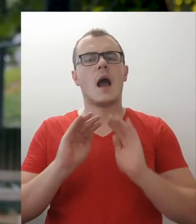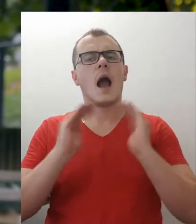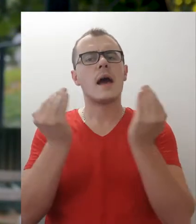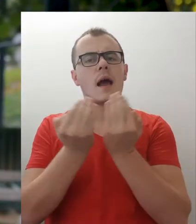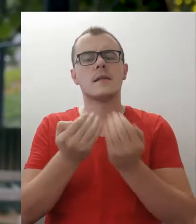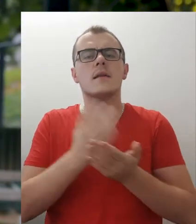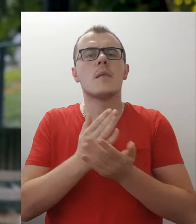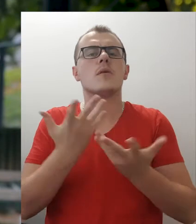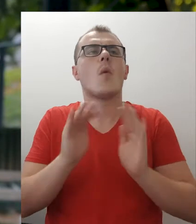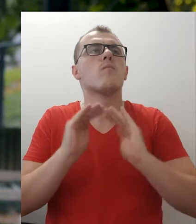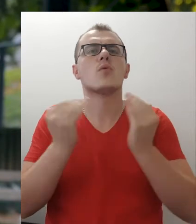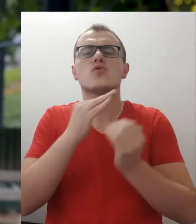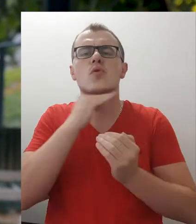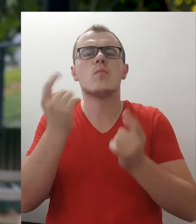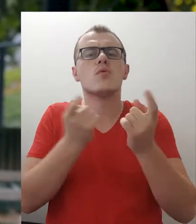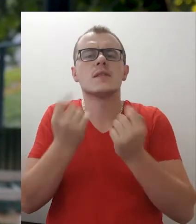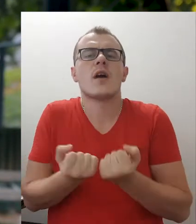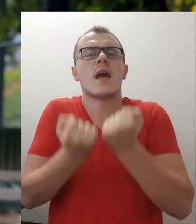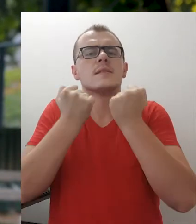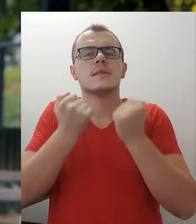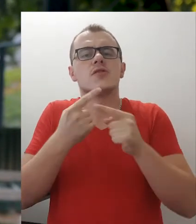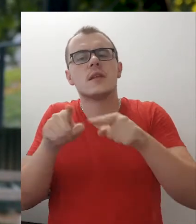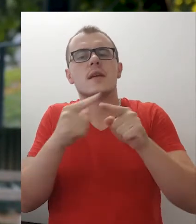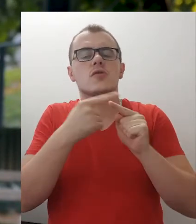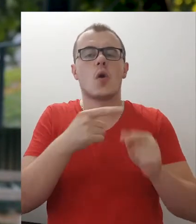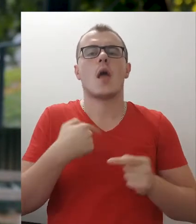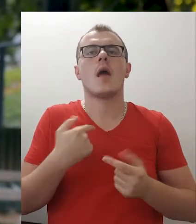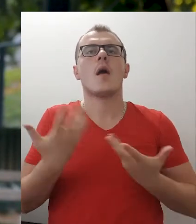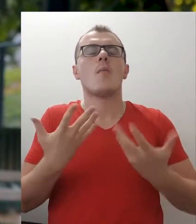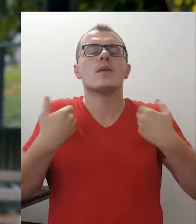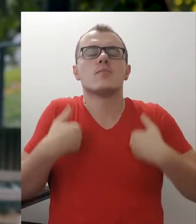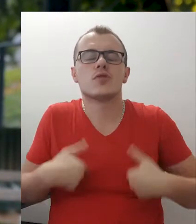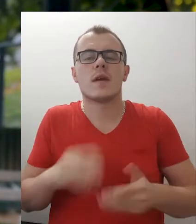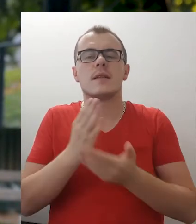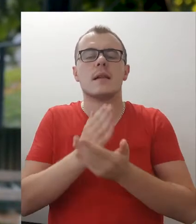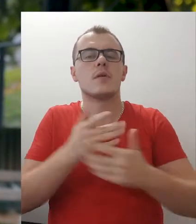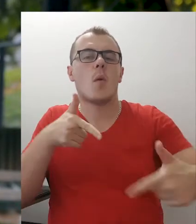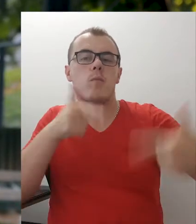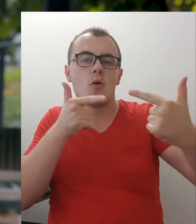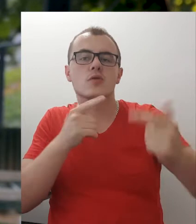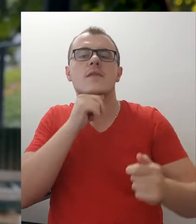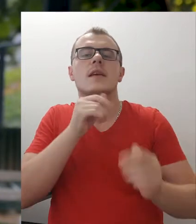I was venting through video calling my friends and talking to them about various topics.